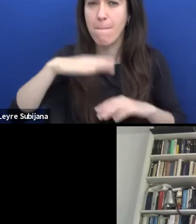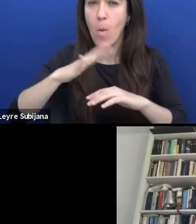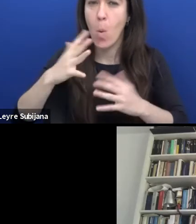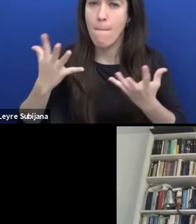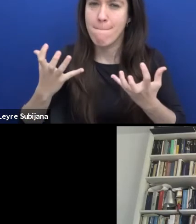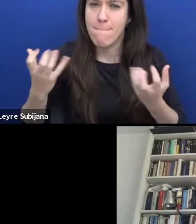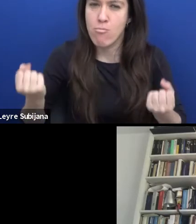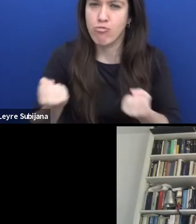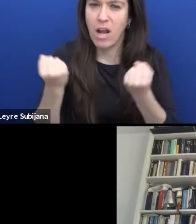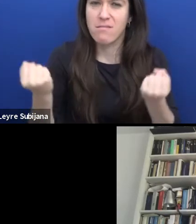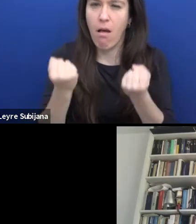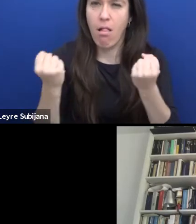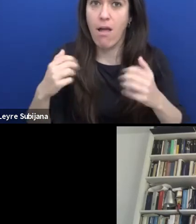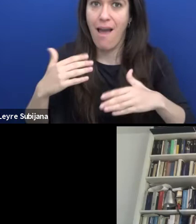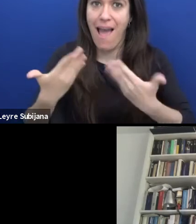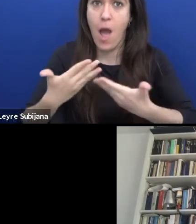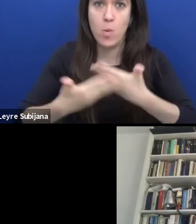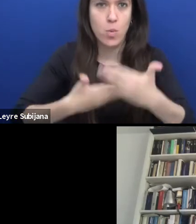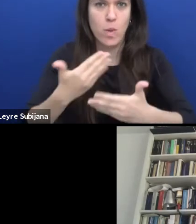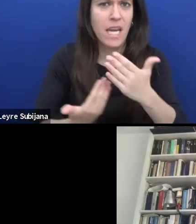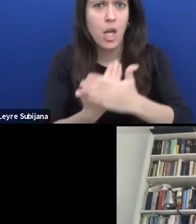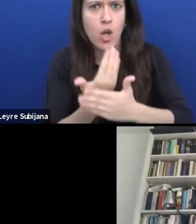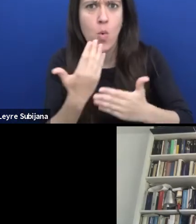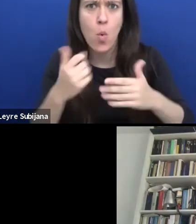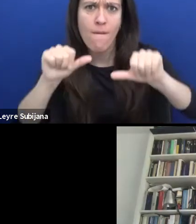about this new format and about the challenges of new formats, I guess.